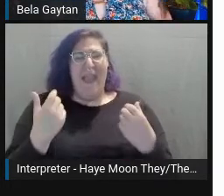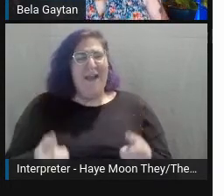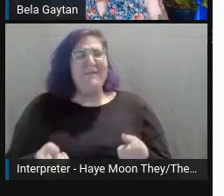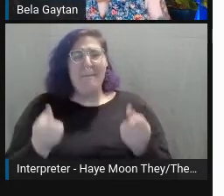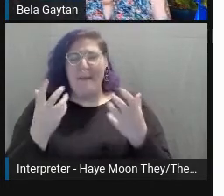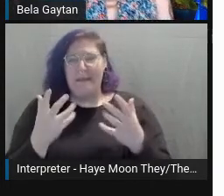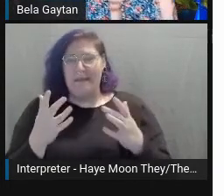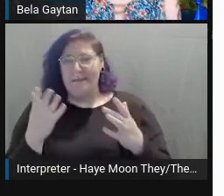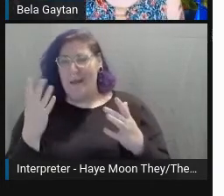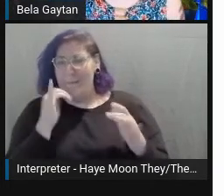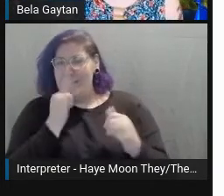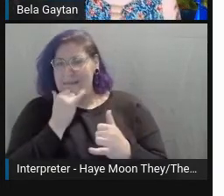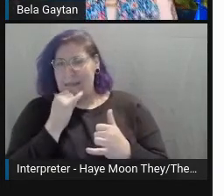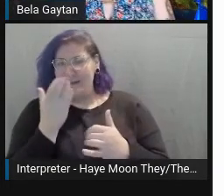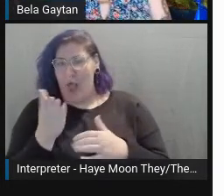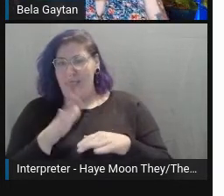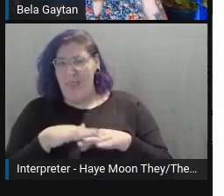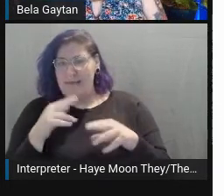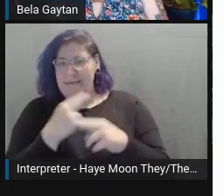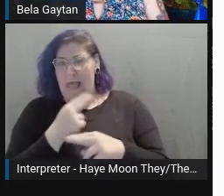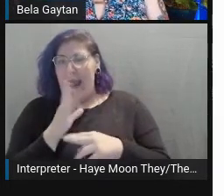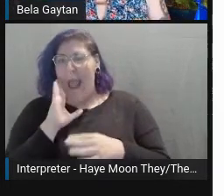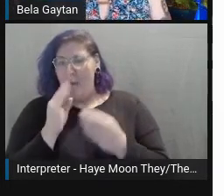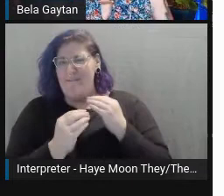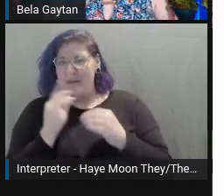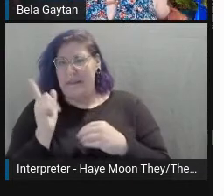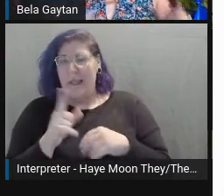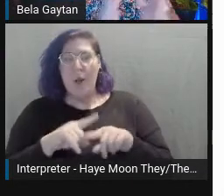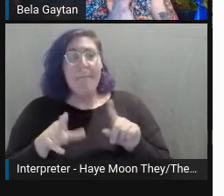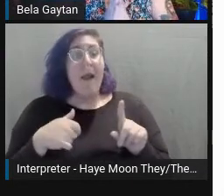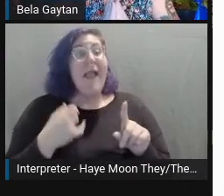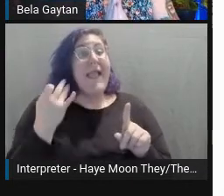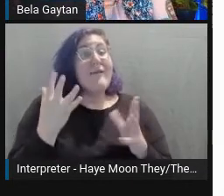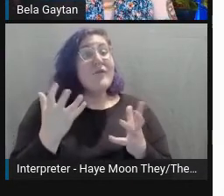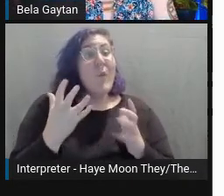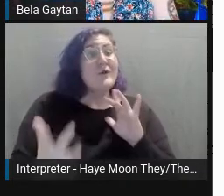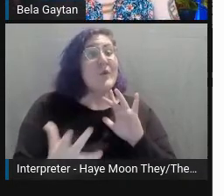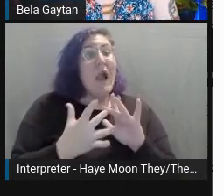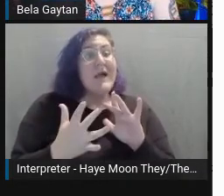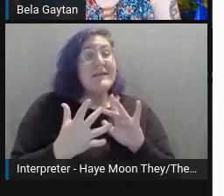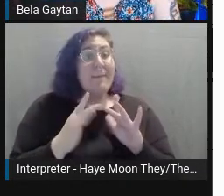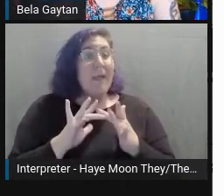[chuckles] If you want to find me online, my website is simply my name,